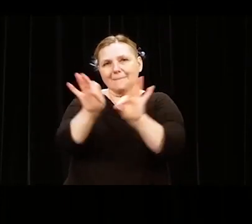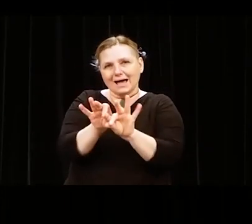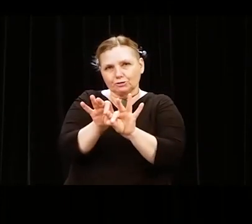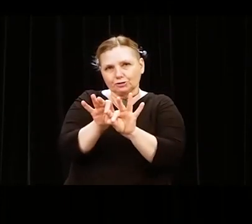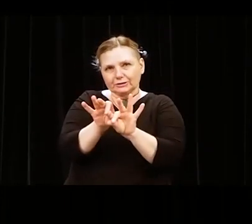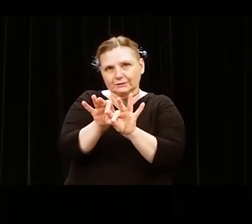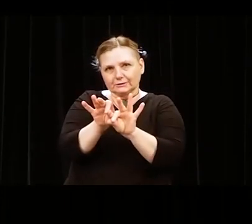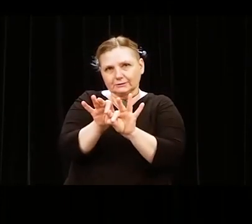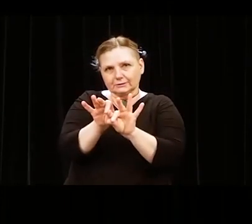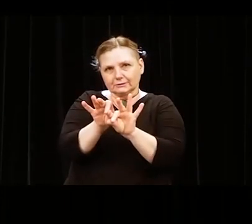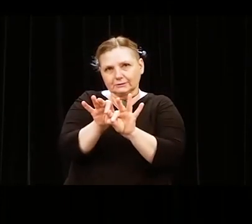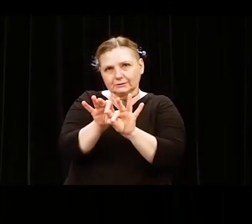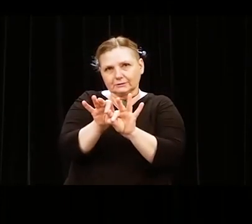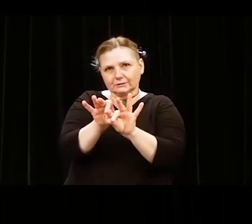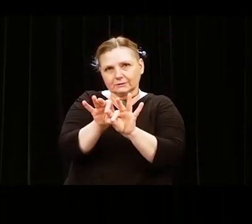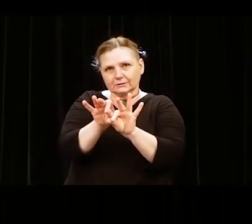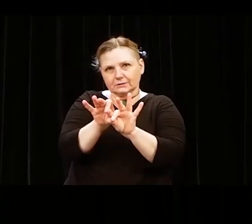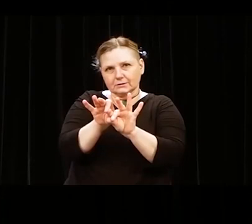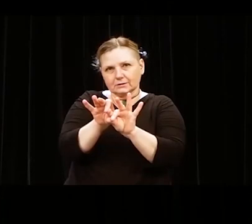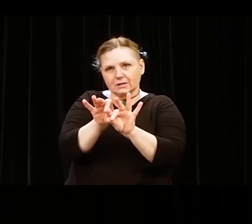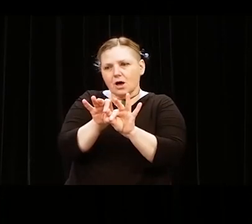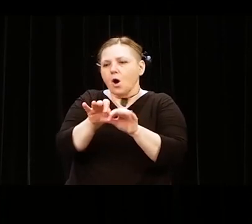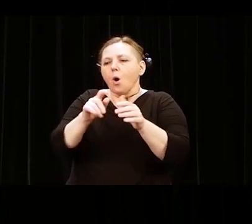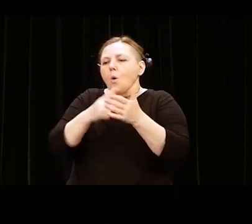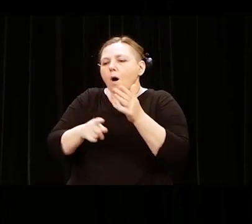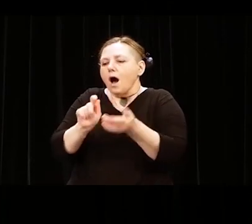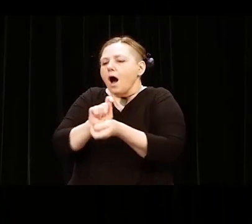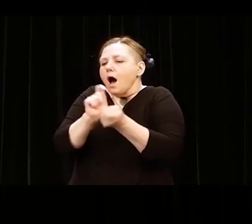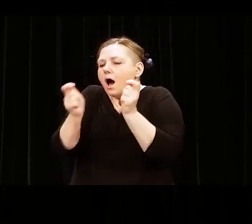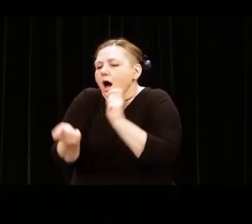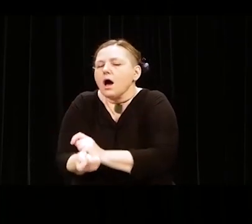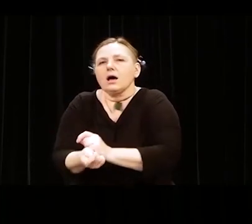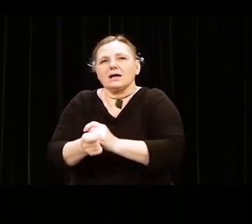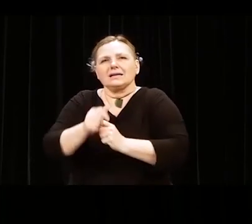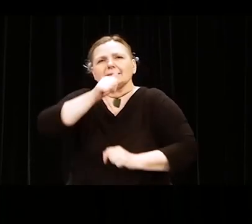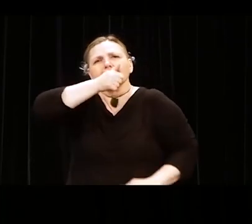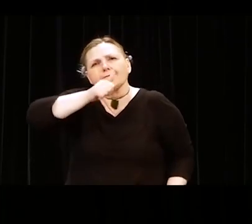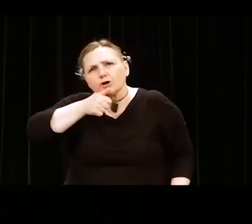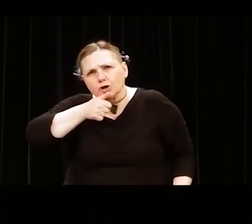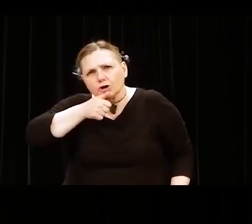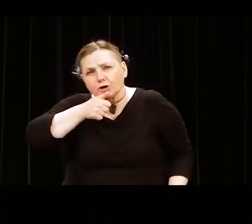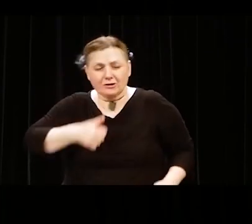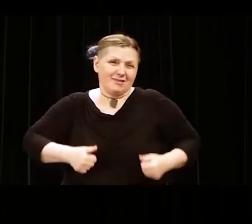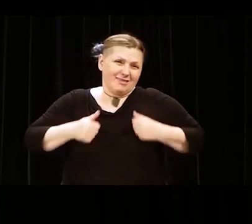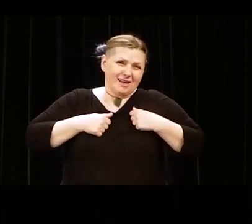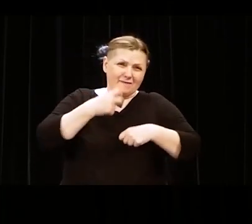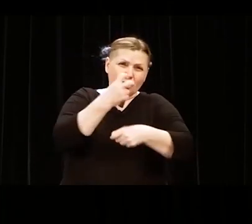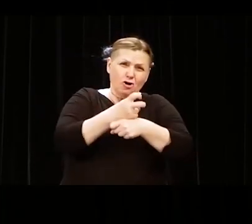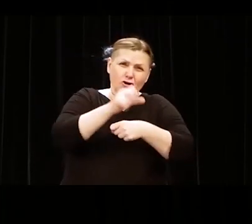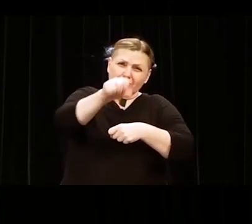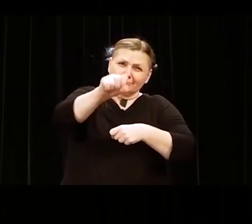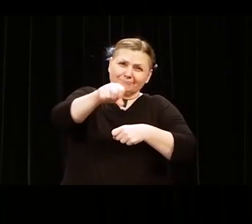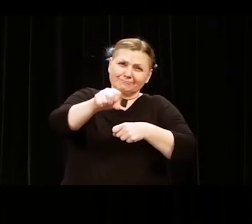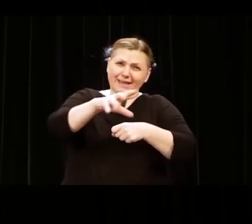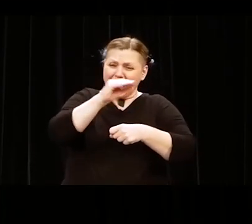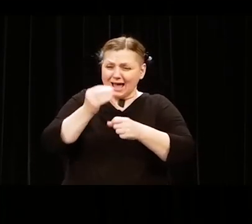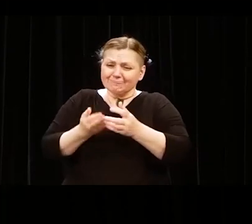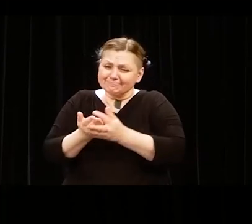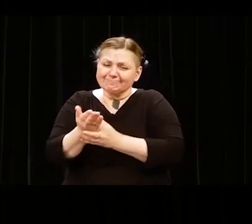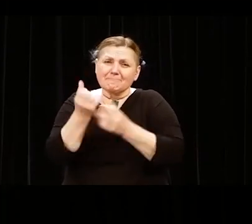Life is hard and full of suffering, especially the last year. But creating positive change in the world